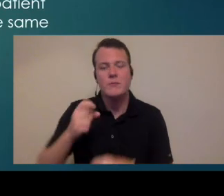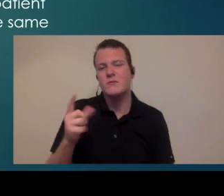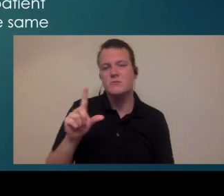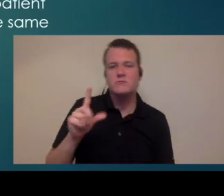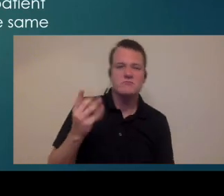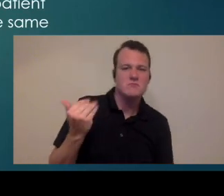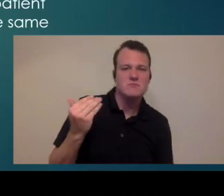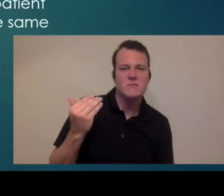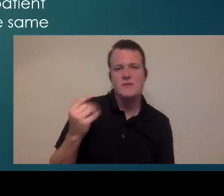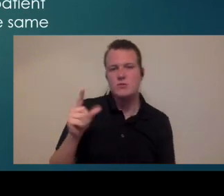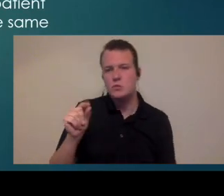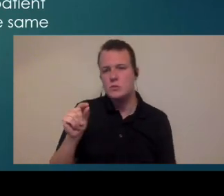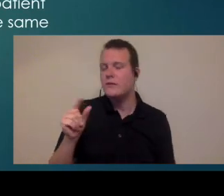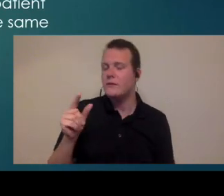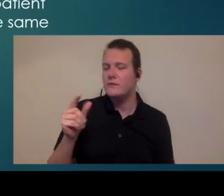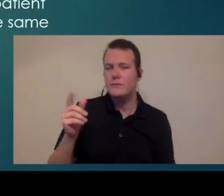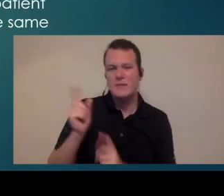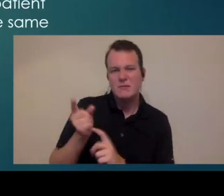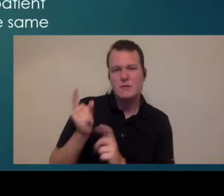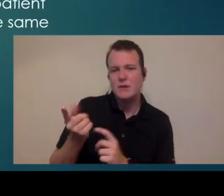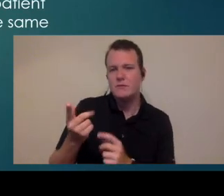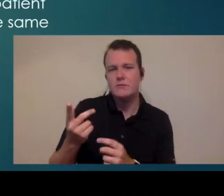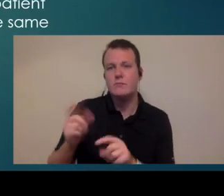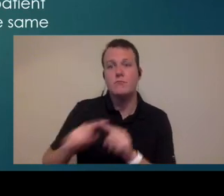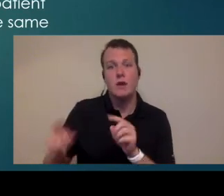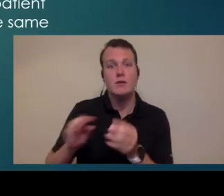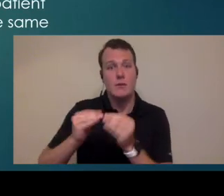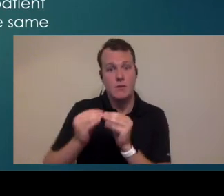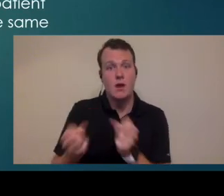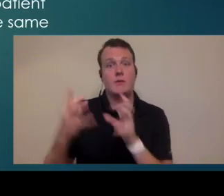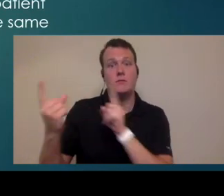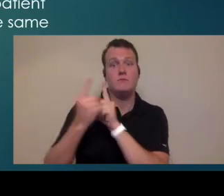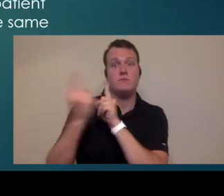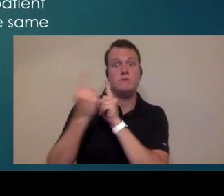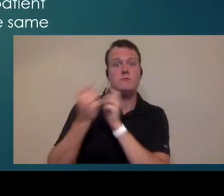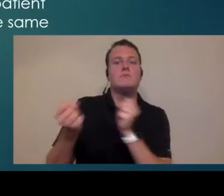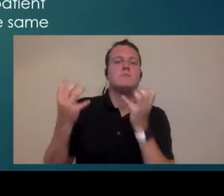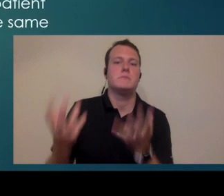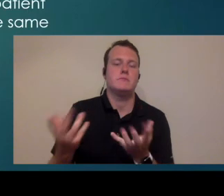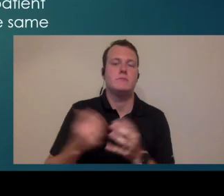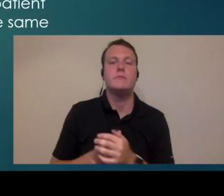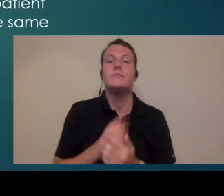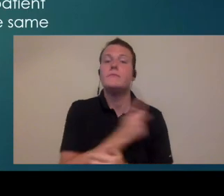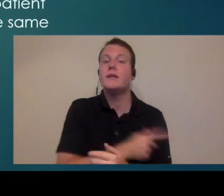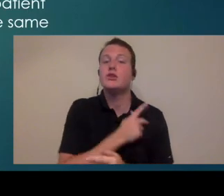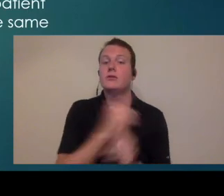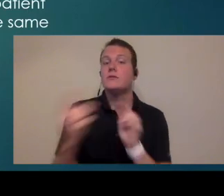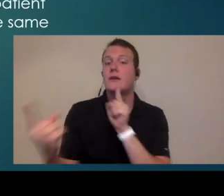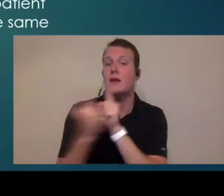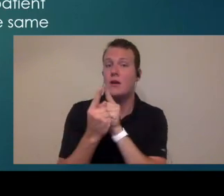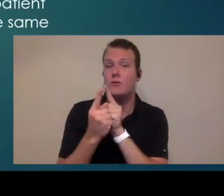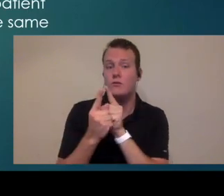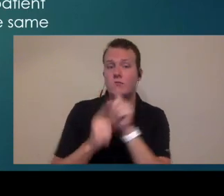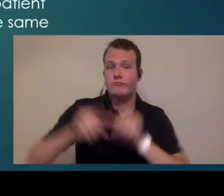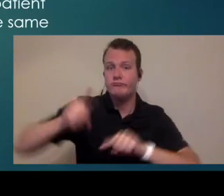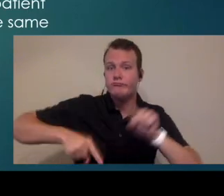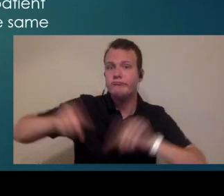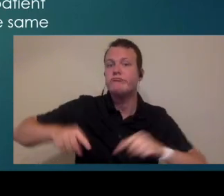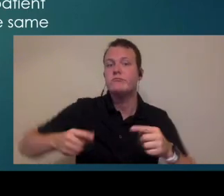10 or 15 minutes with those patients but you're gonna see a lot more of them so really your number of patient encounters or patients that you could see you can